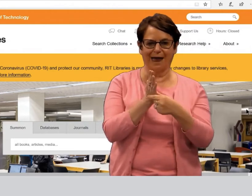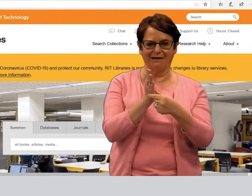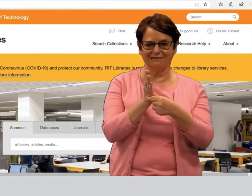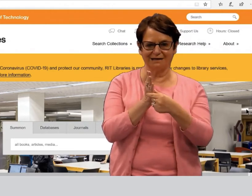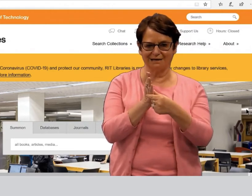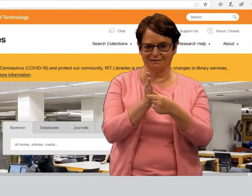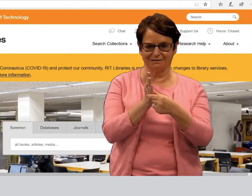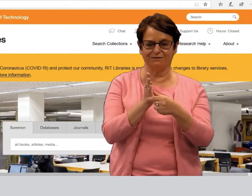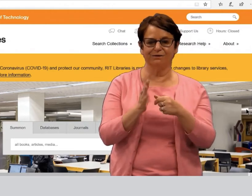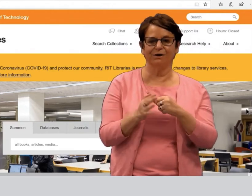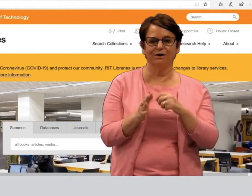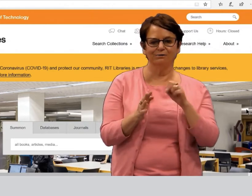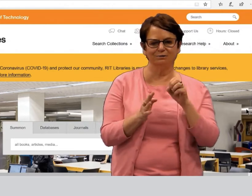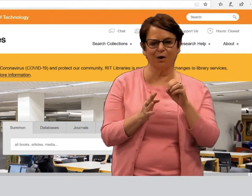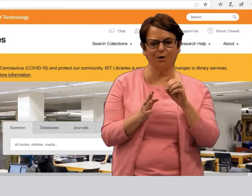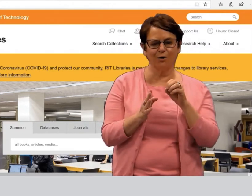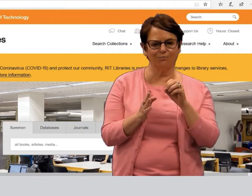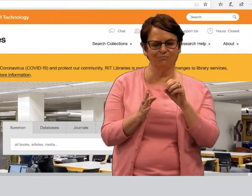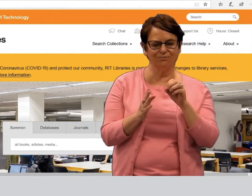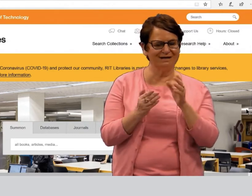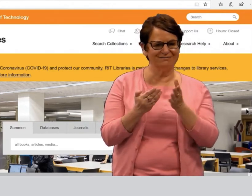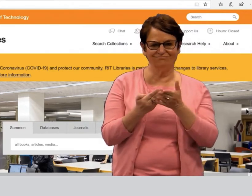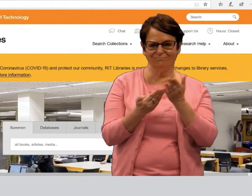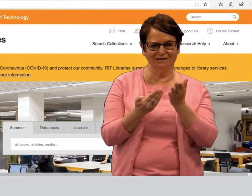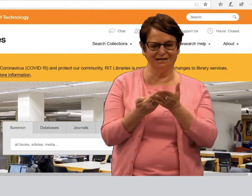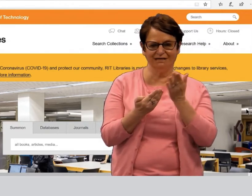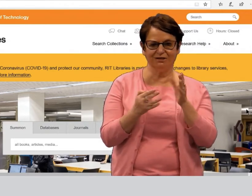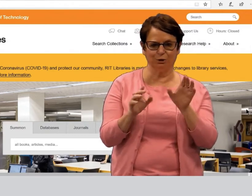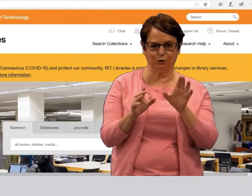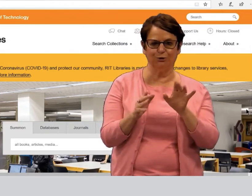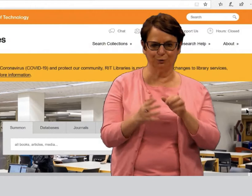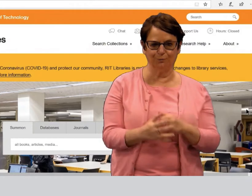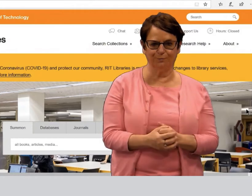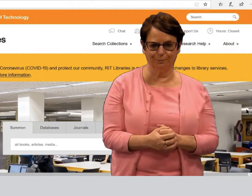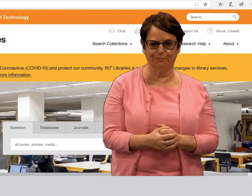not from popular magazines. And it's easy to do.